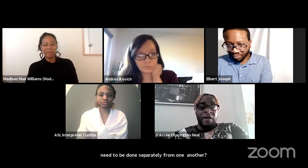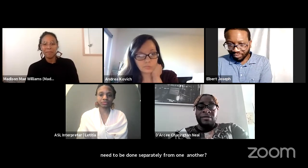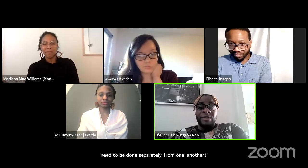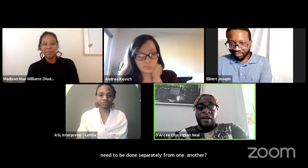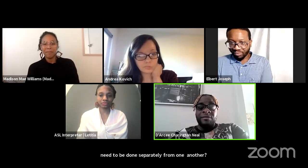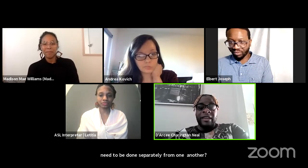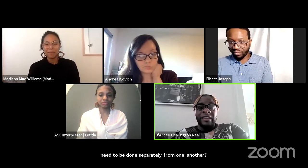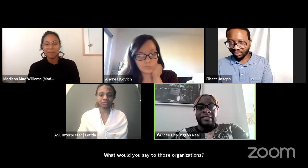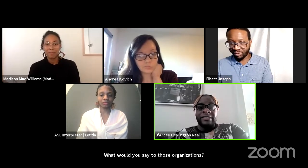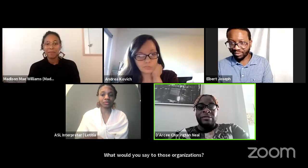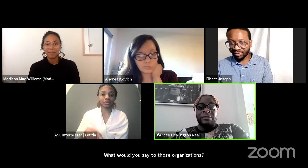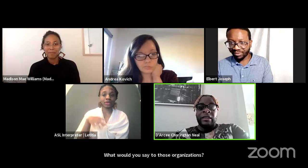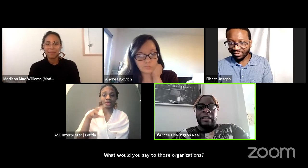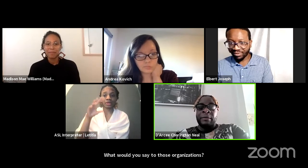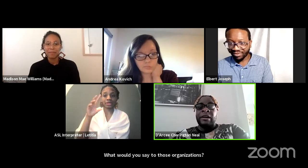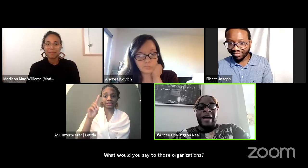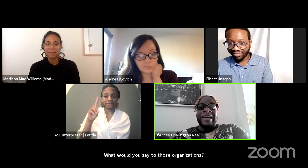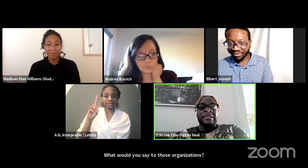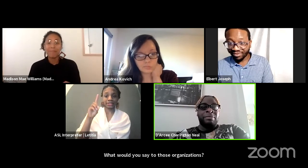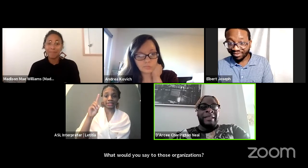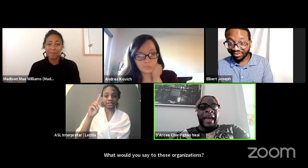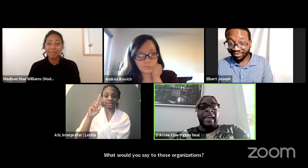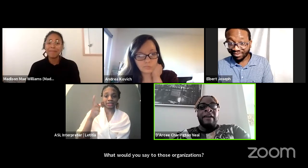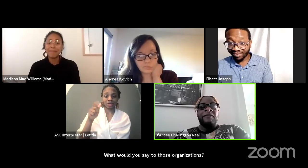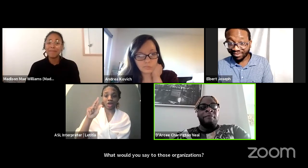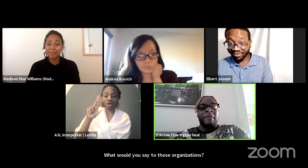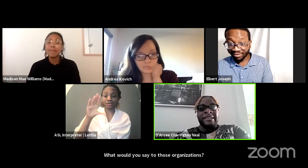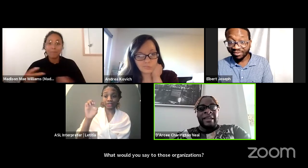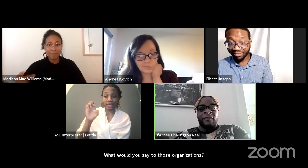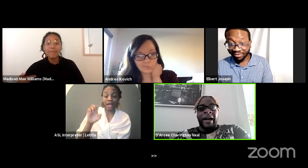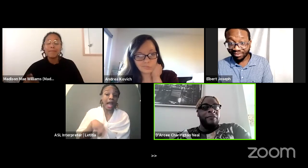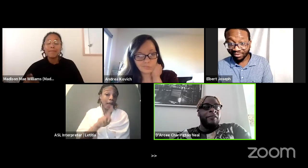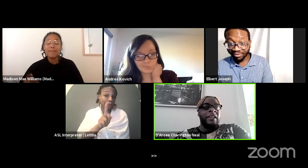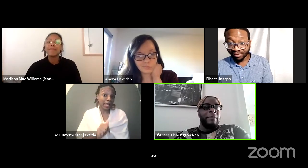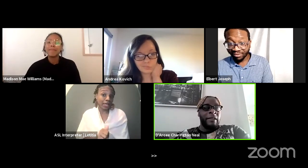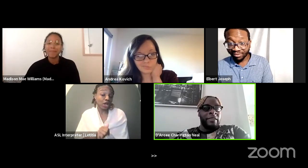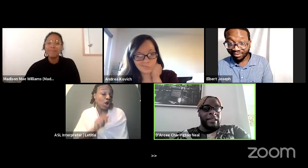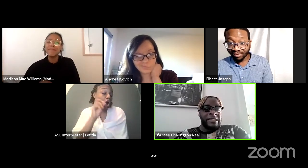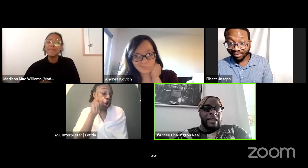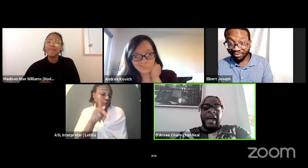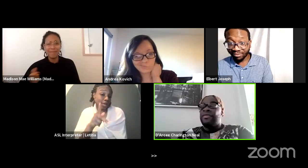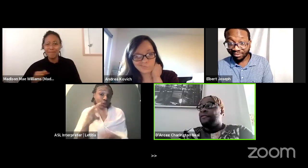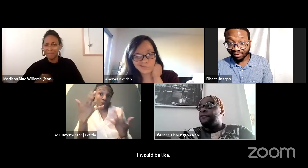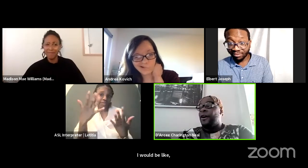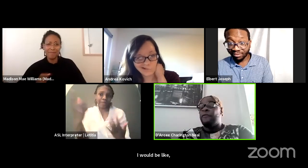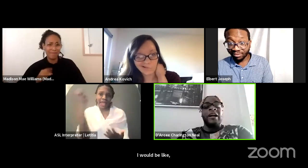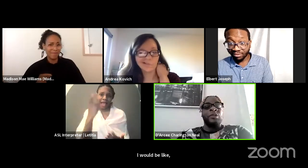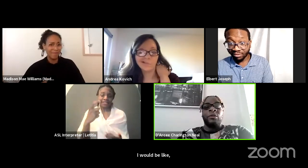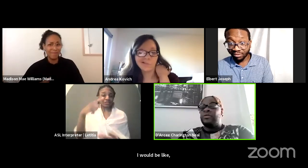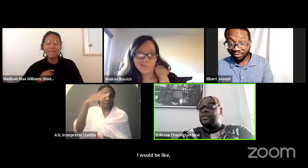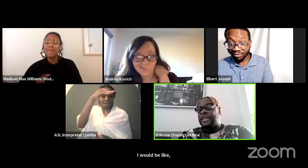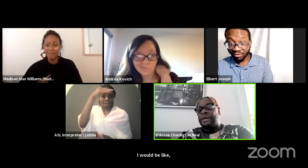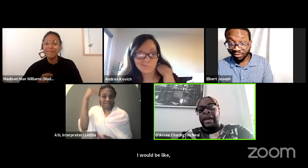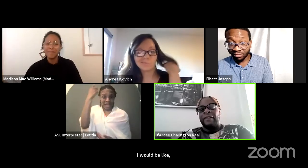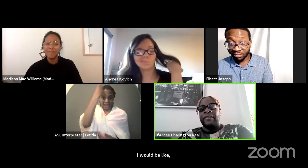I would be like, excuse me, let me go ask the black half of myself, how I feel about this. And then I follow up with the disabled half